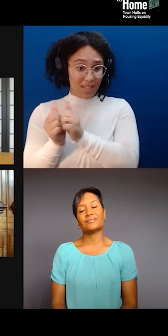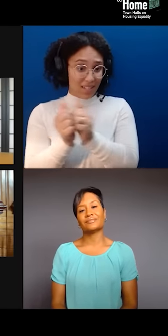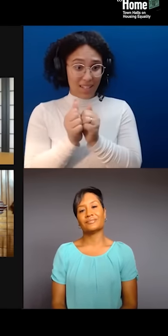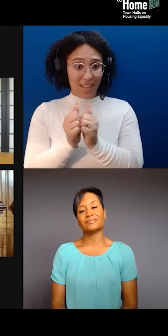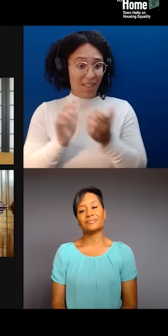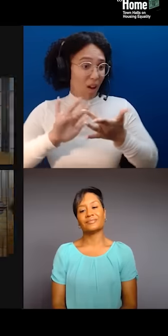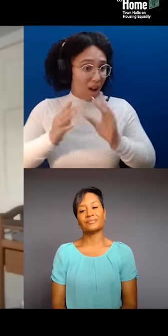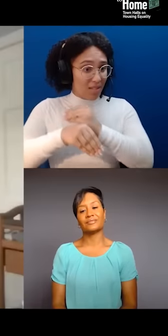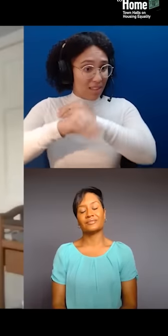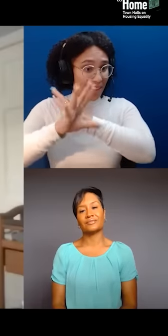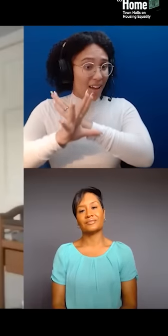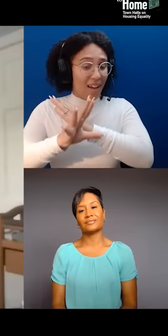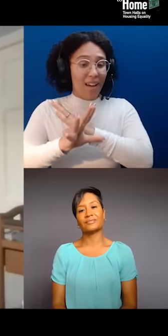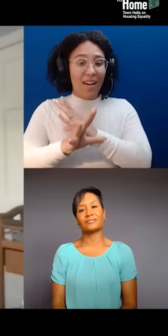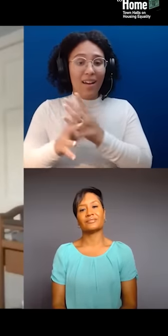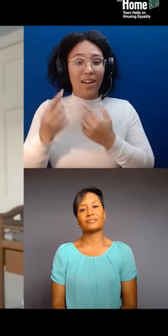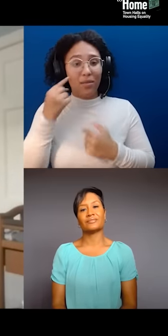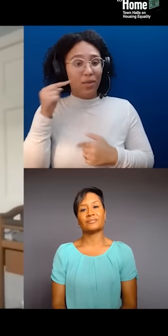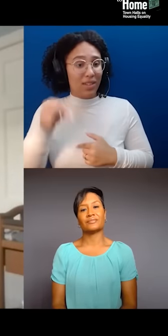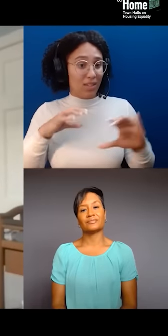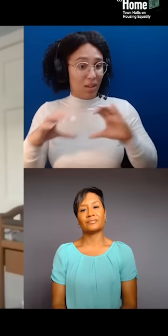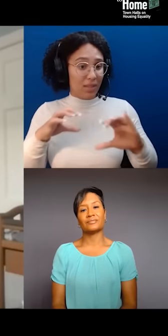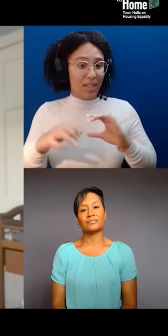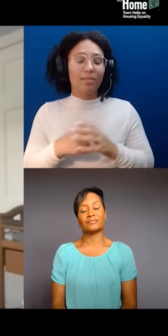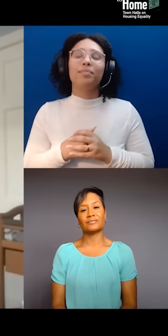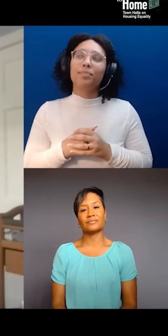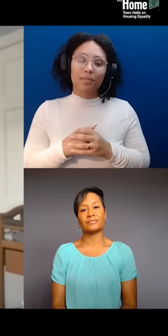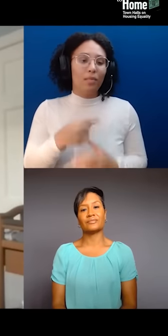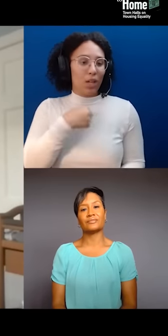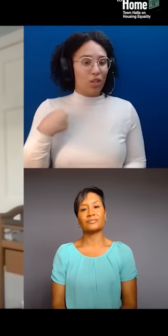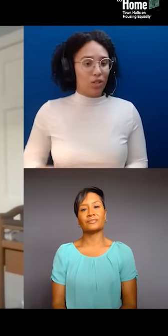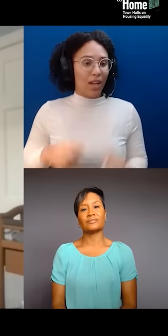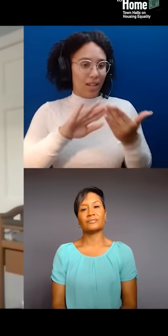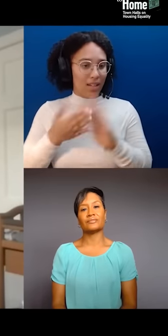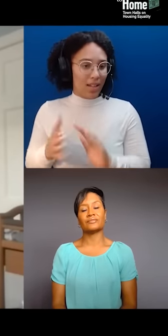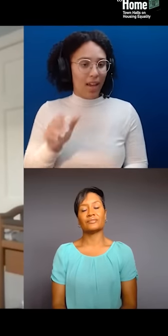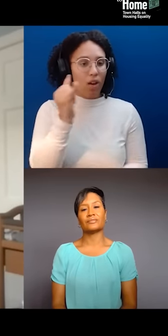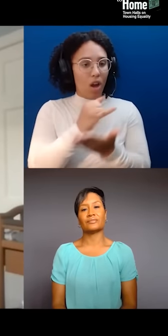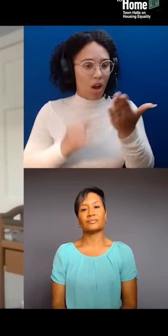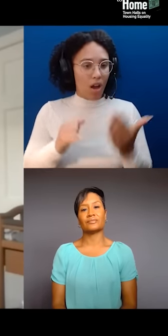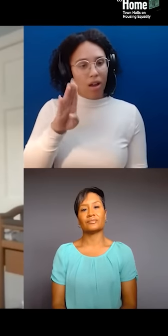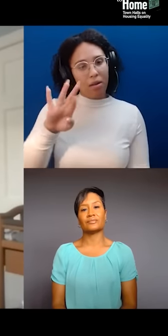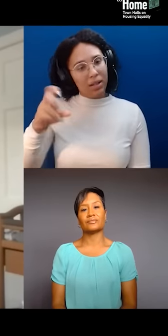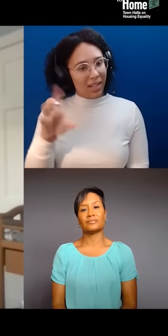in this round table conversation. So, Chinatown Art Brigade, you know, we're a fairly young organization,